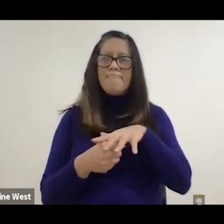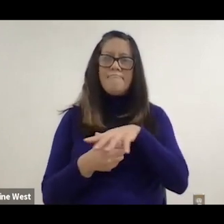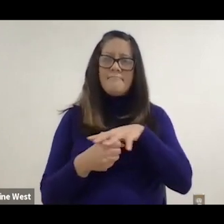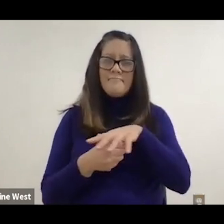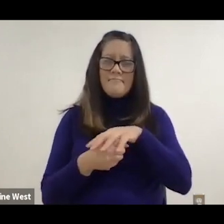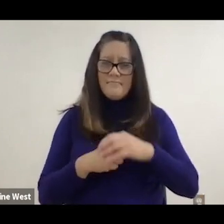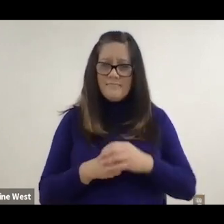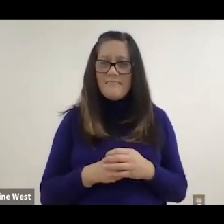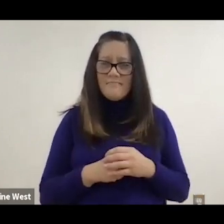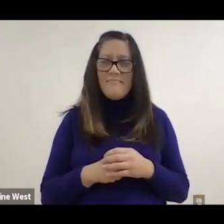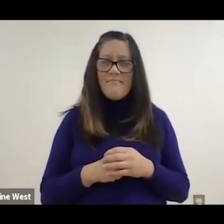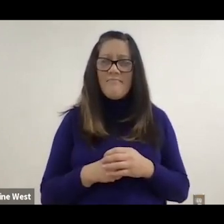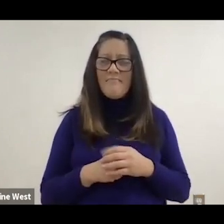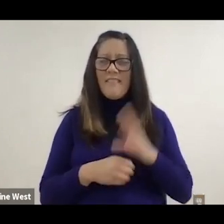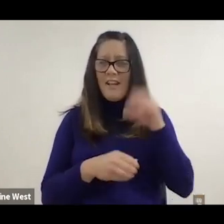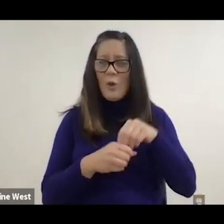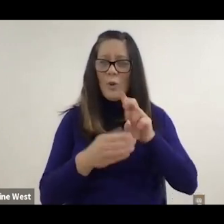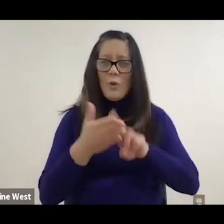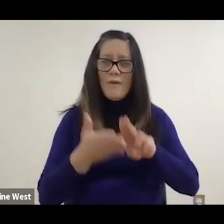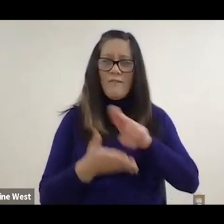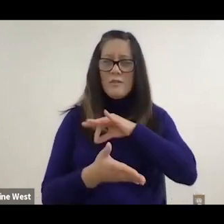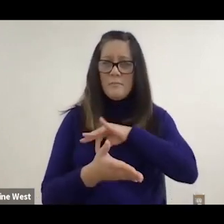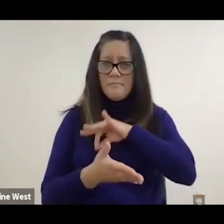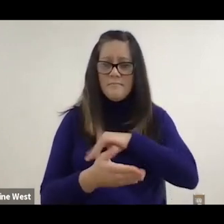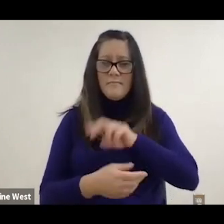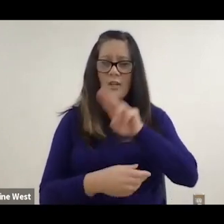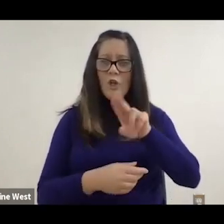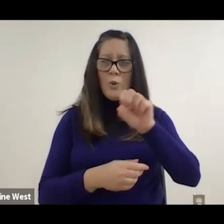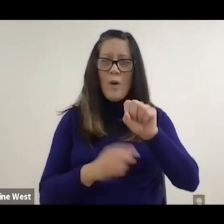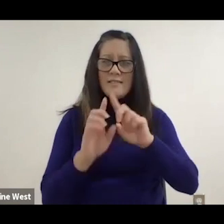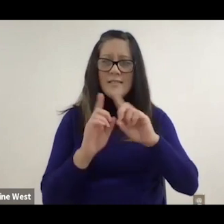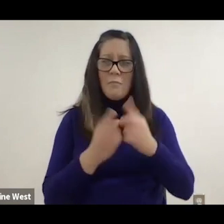which is a research park that involves the University of Pittsburgh, US